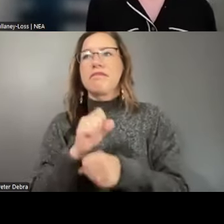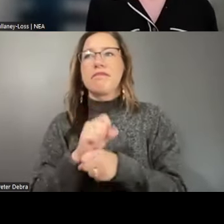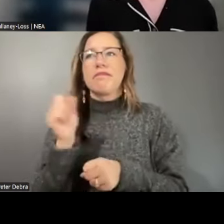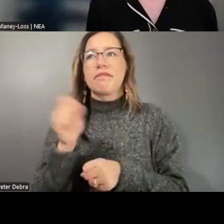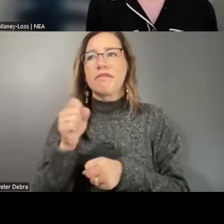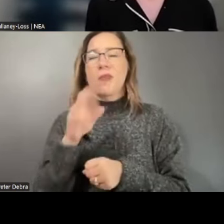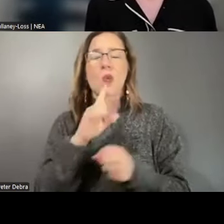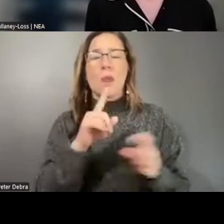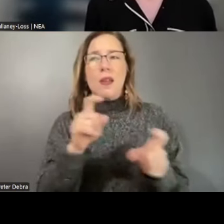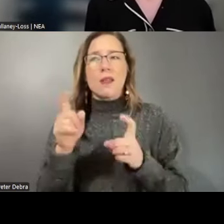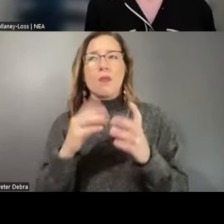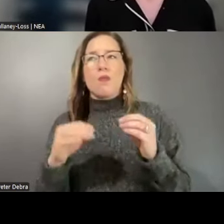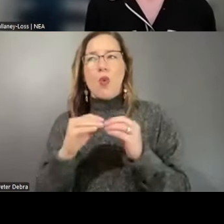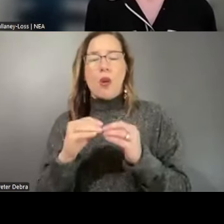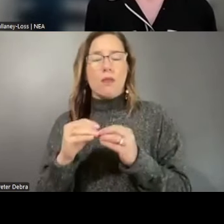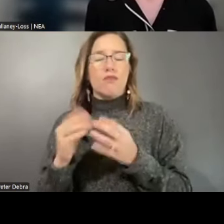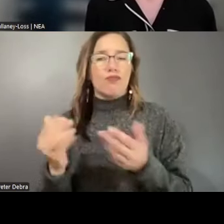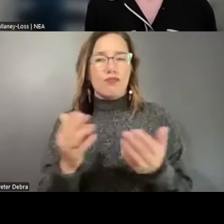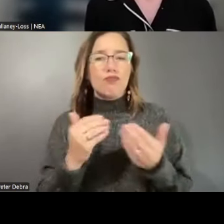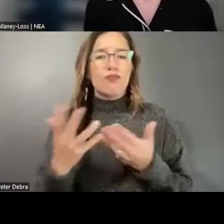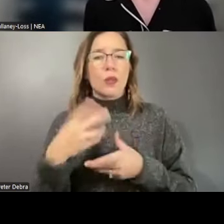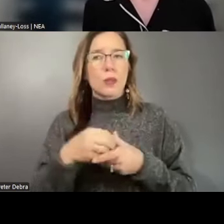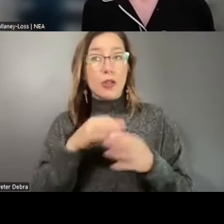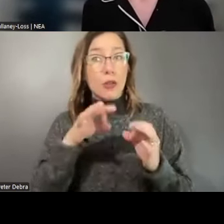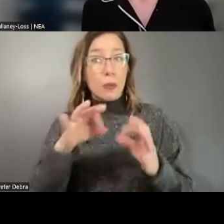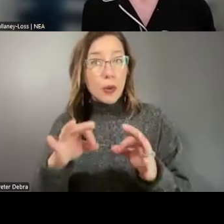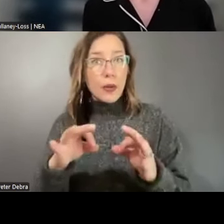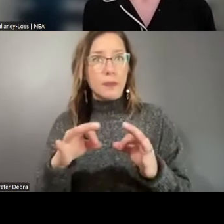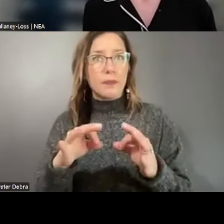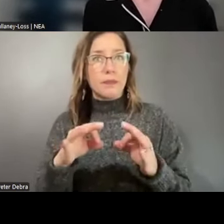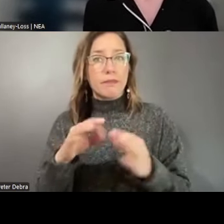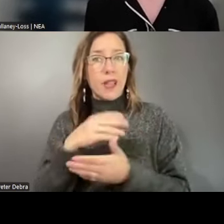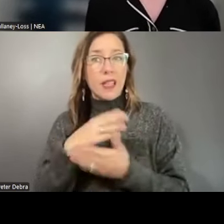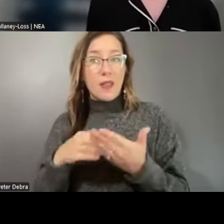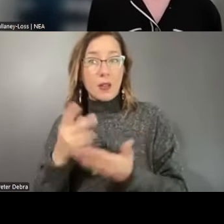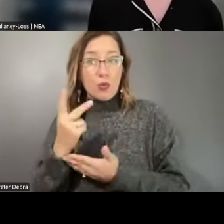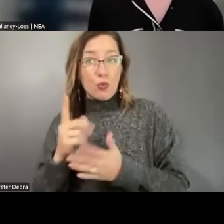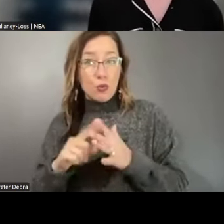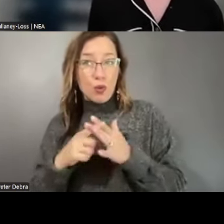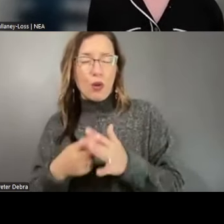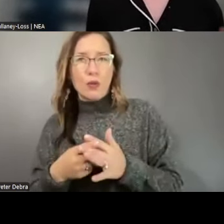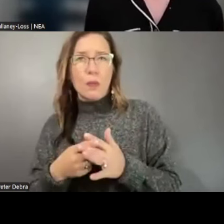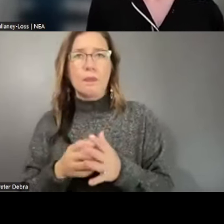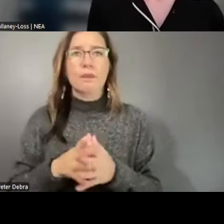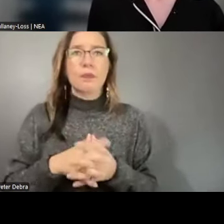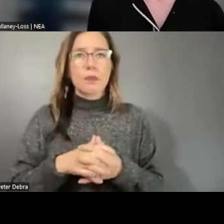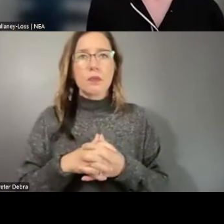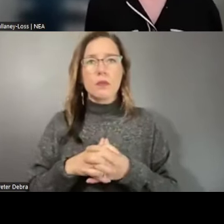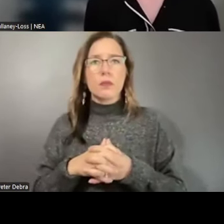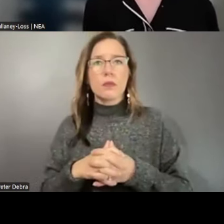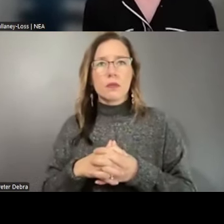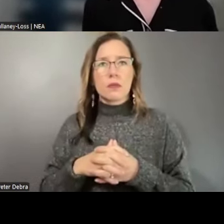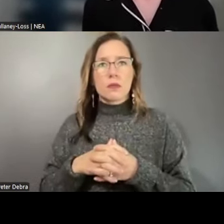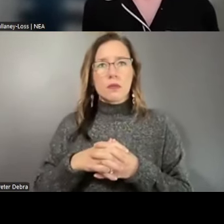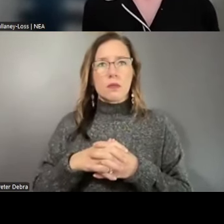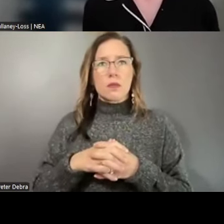for more participation in input as we move into phase two. That the way and the timing of that